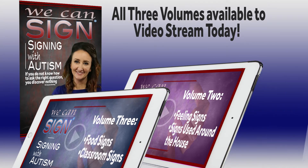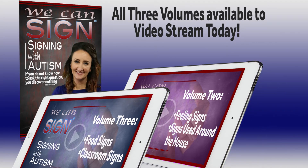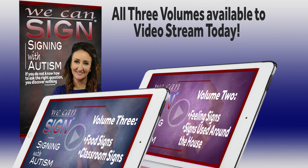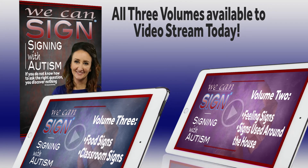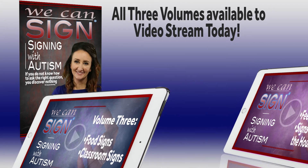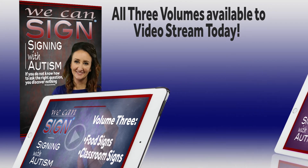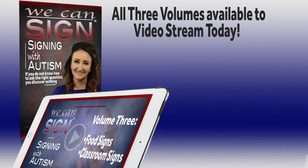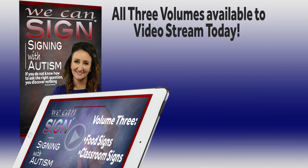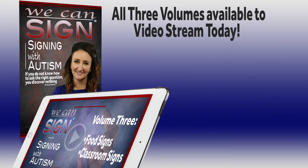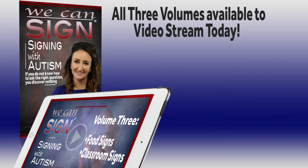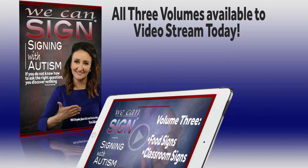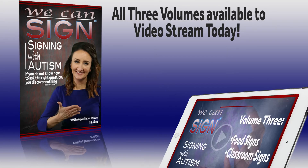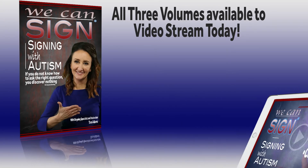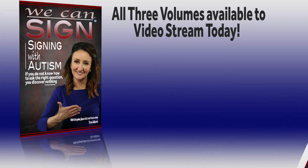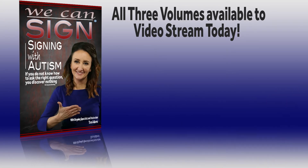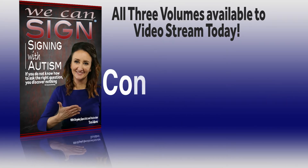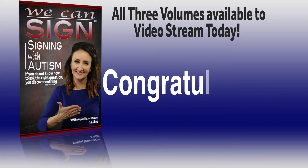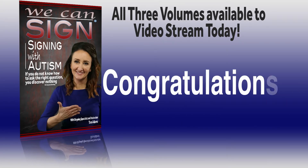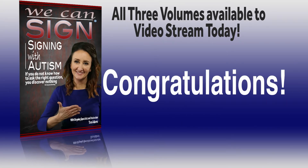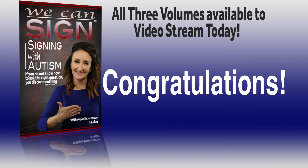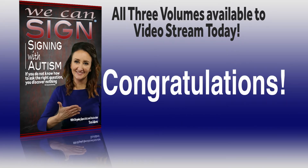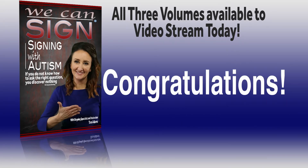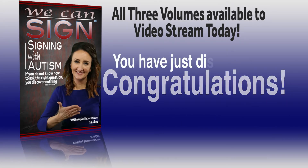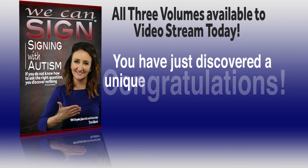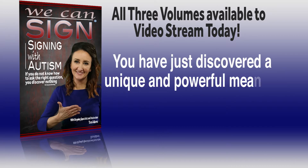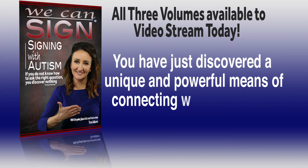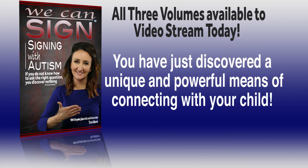congratulations! You've just discovered a unique and powerful means of connecting with your child.